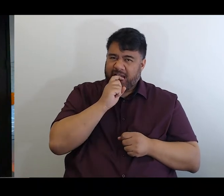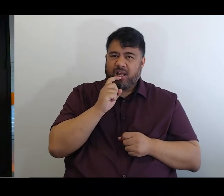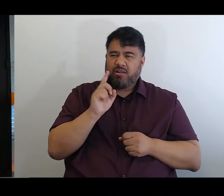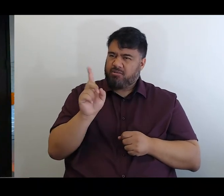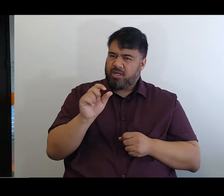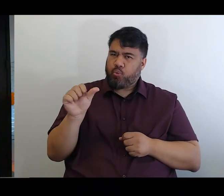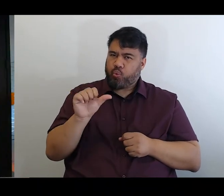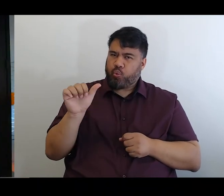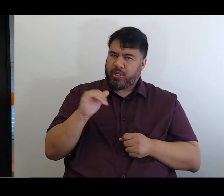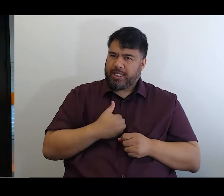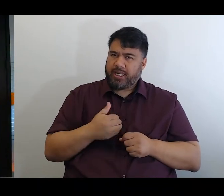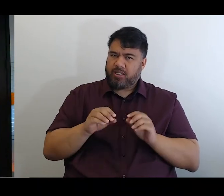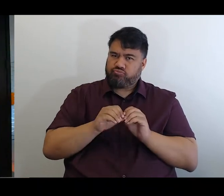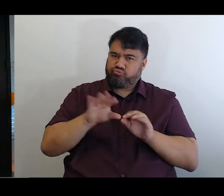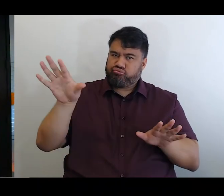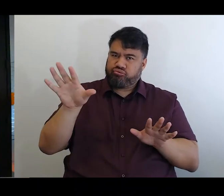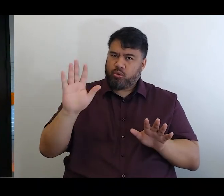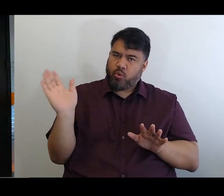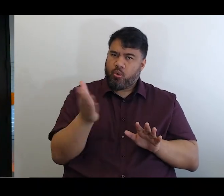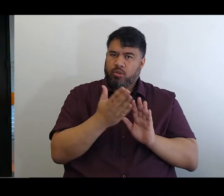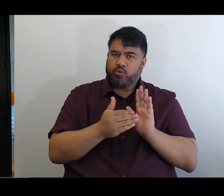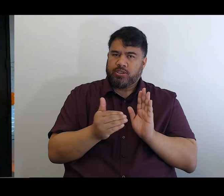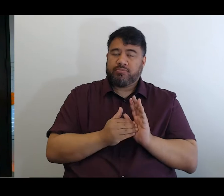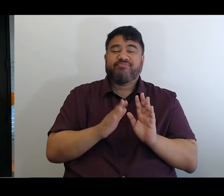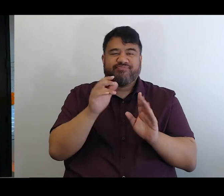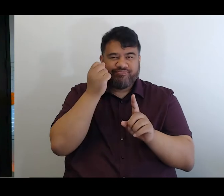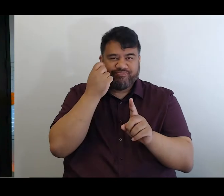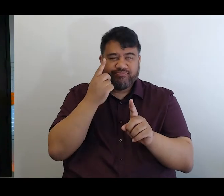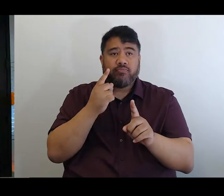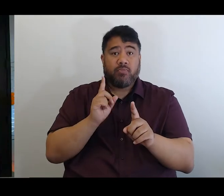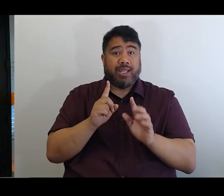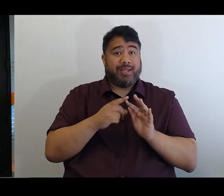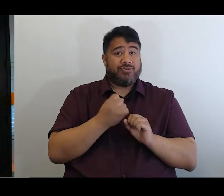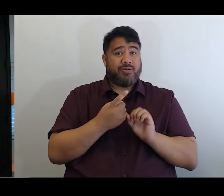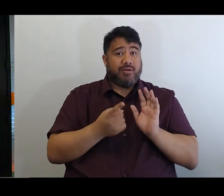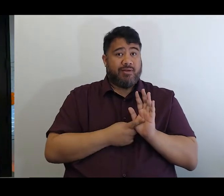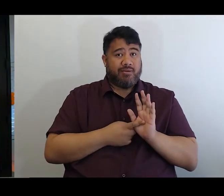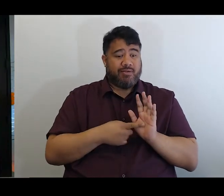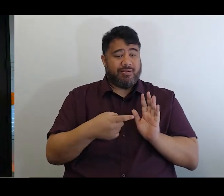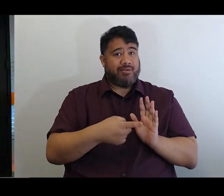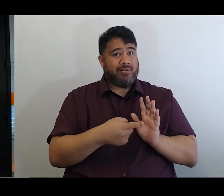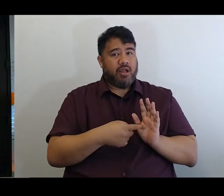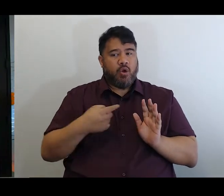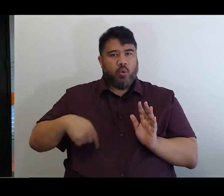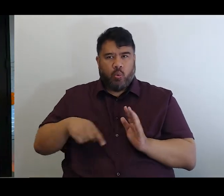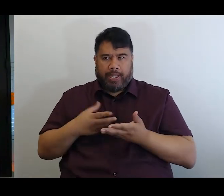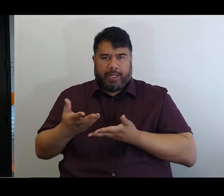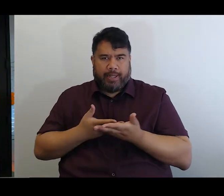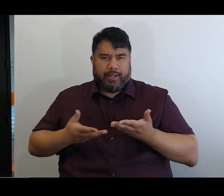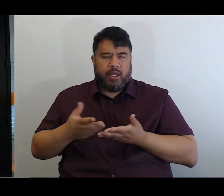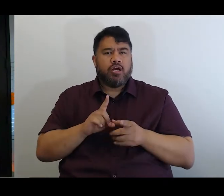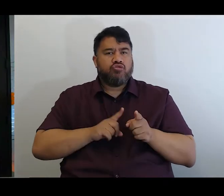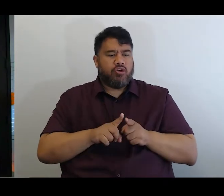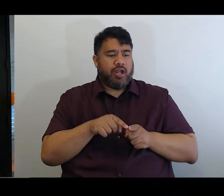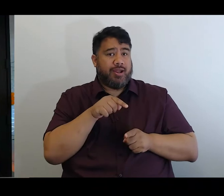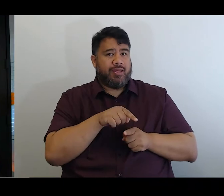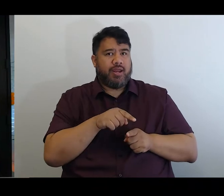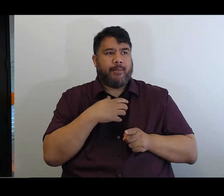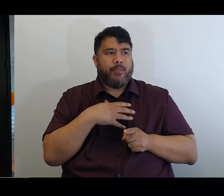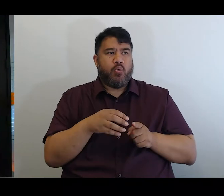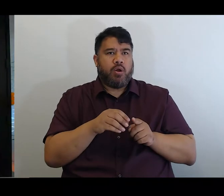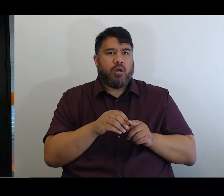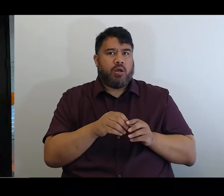We're currently working on what the EGL plan will look like. So that next year, more people will have more flexible options.